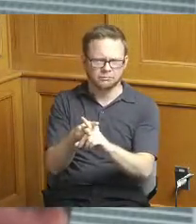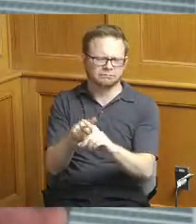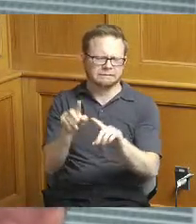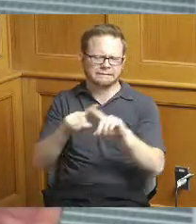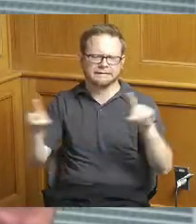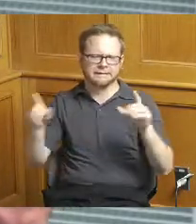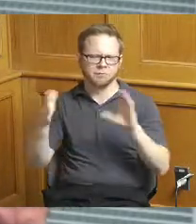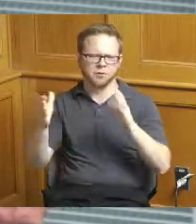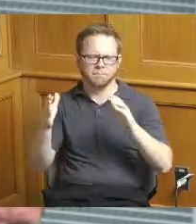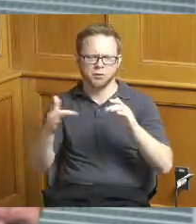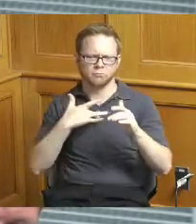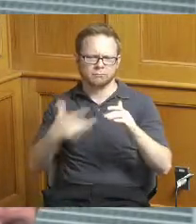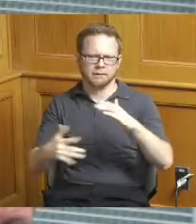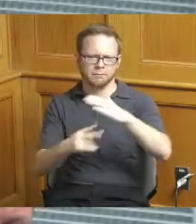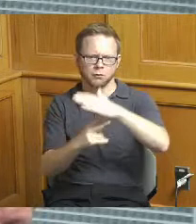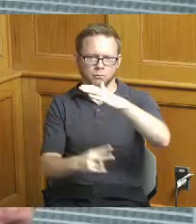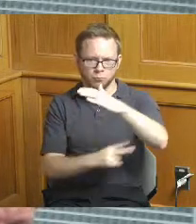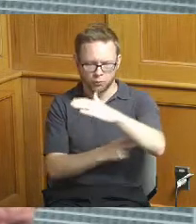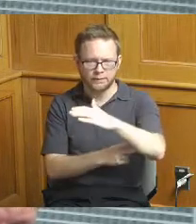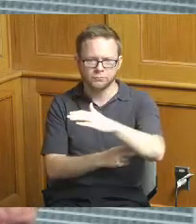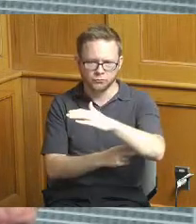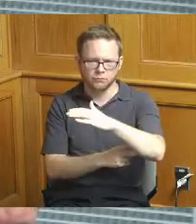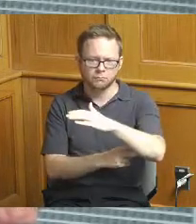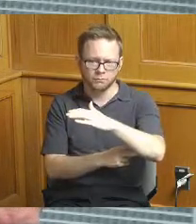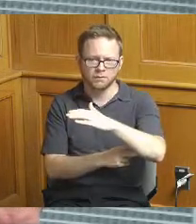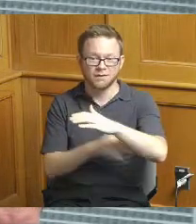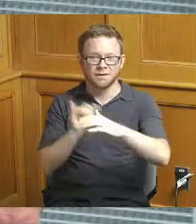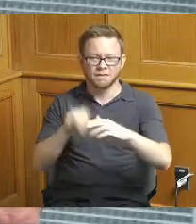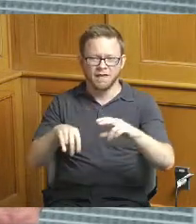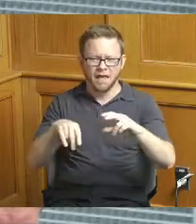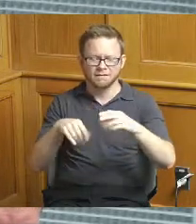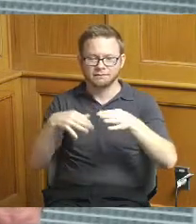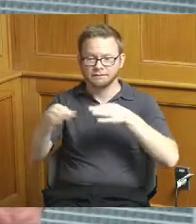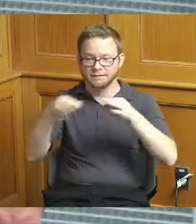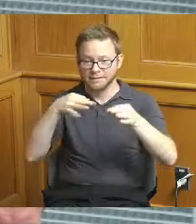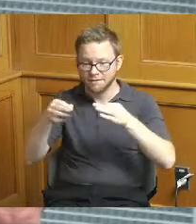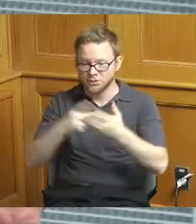there is a lot of vetting that goes into the definition of a project before it is nominated